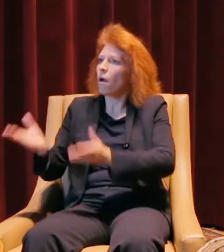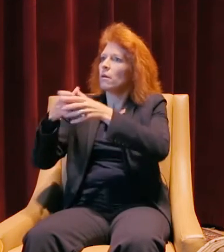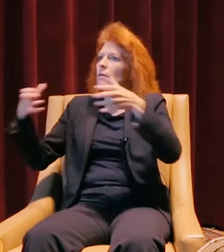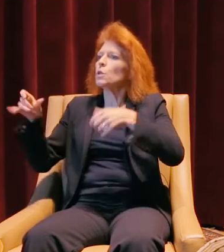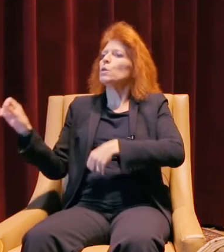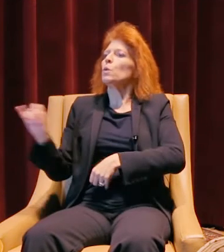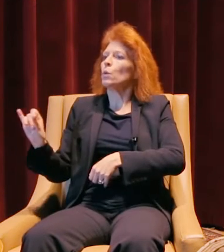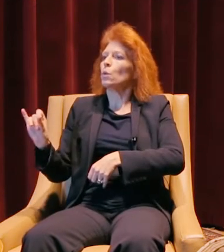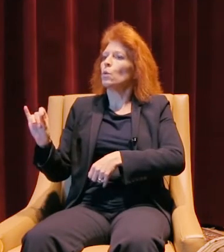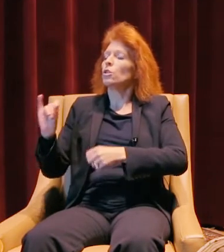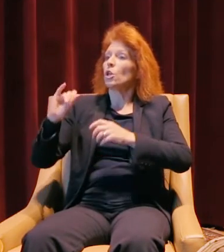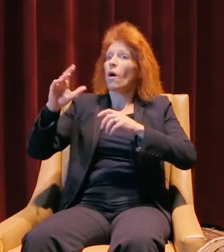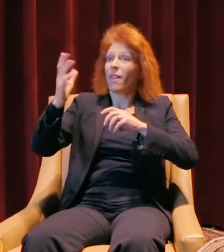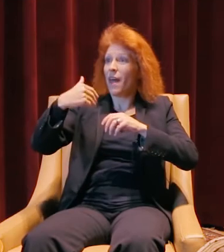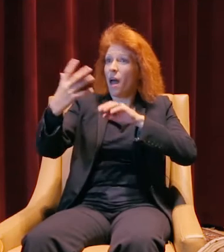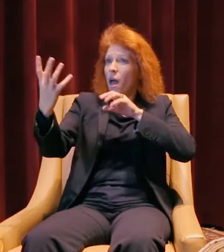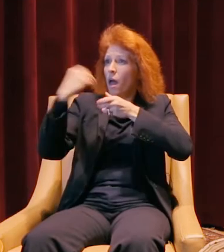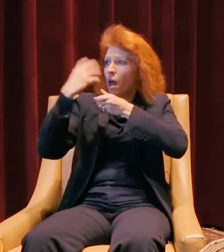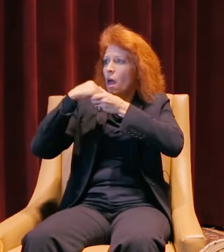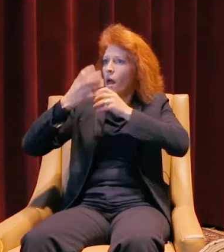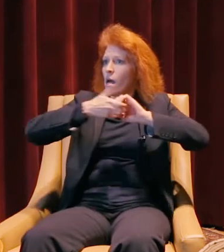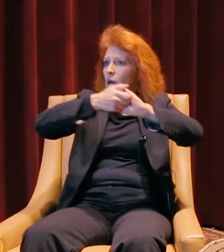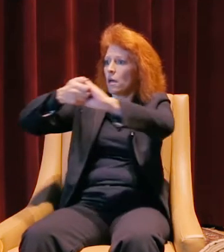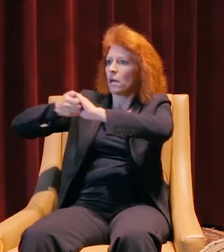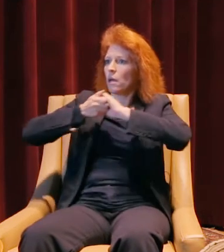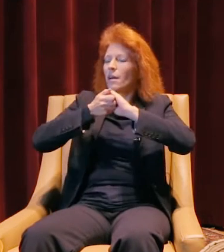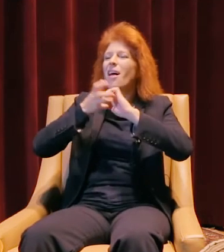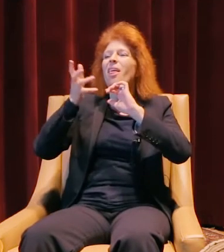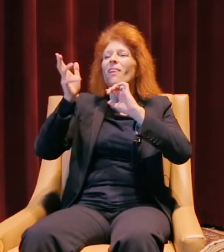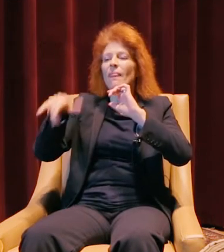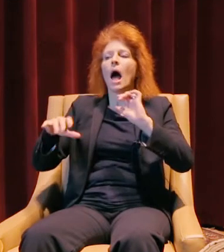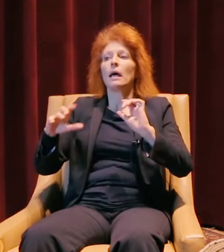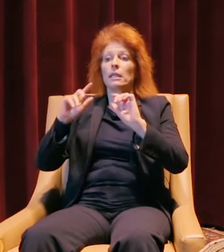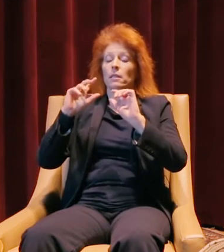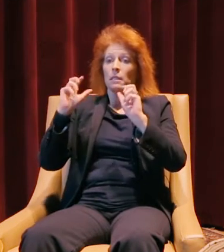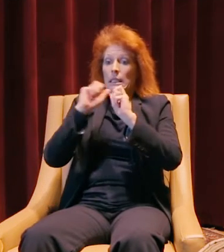Putting that team together has been quite the challenge, but it has worked out very well,